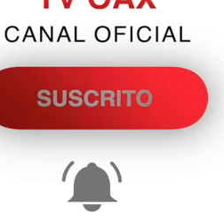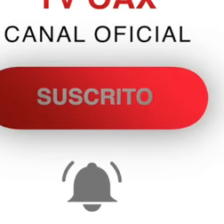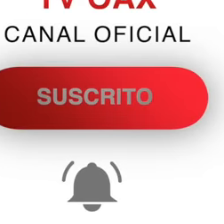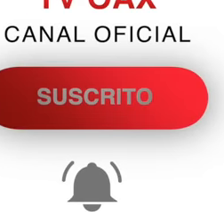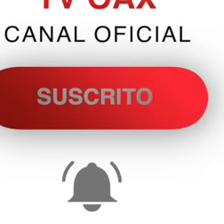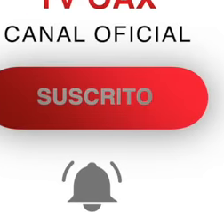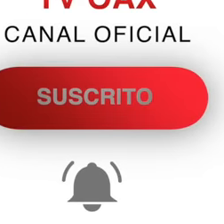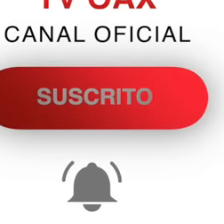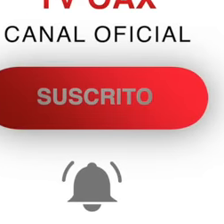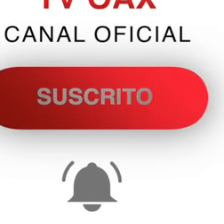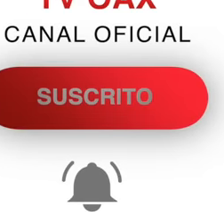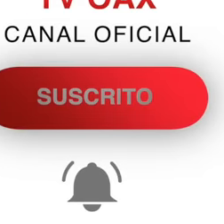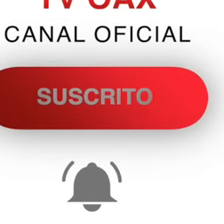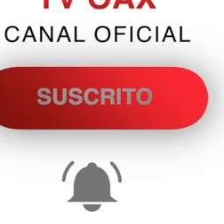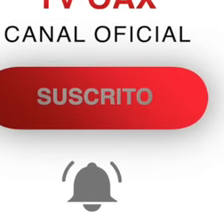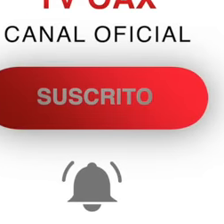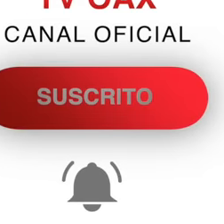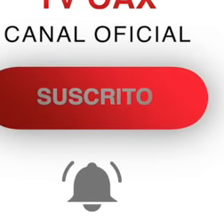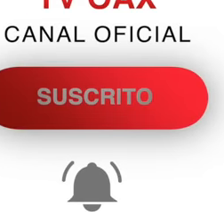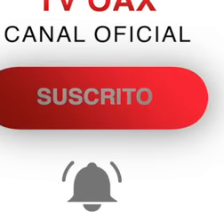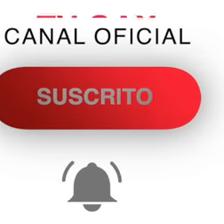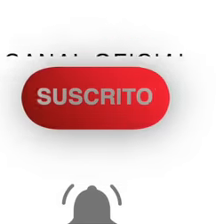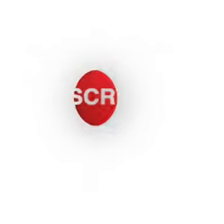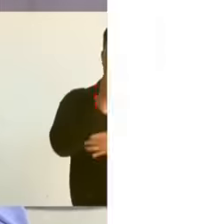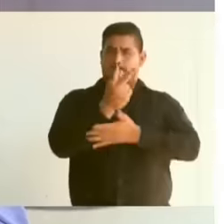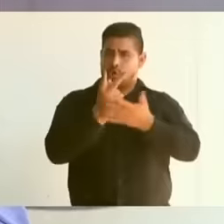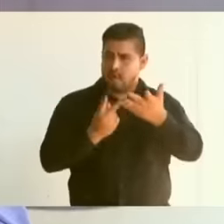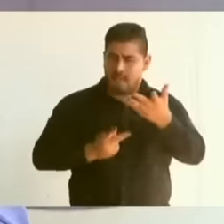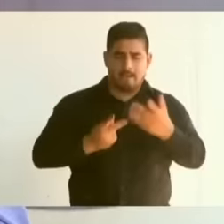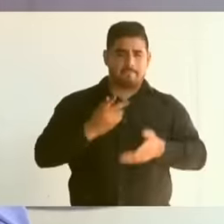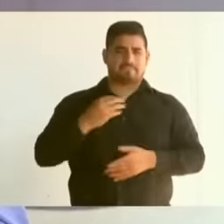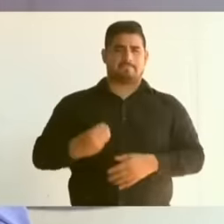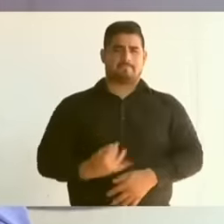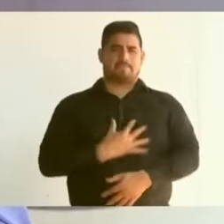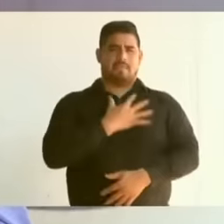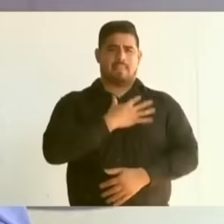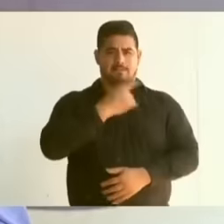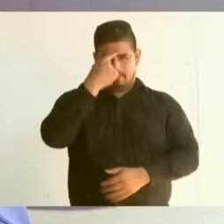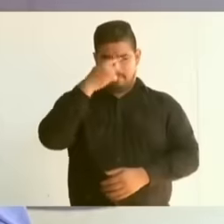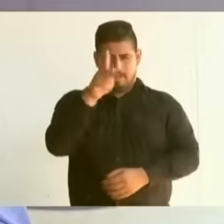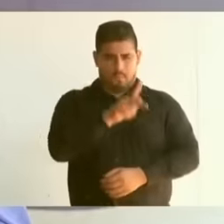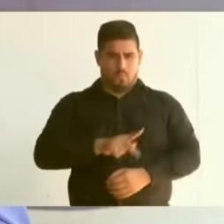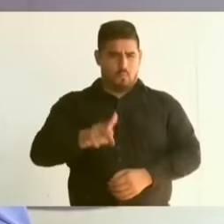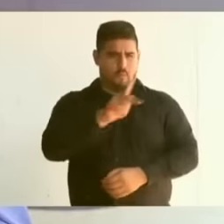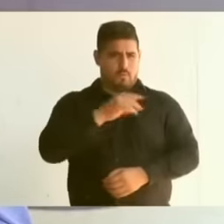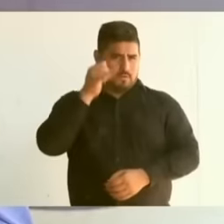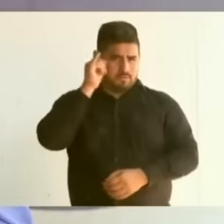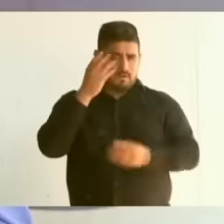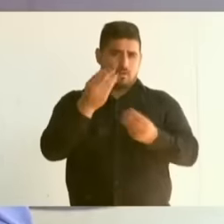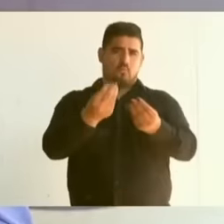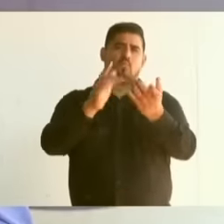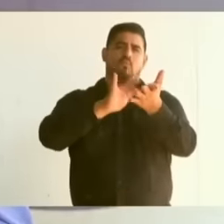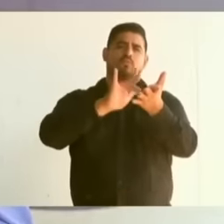all the welfare programs for our people Thank you very much from the bottom of my